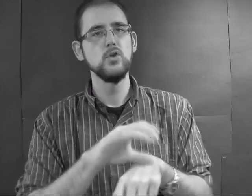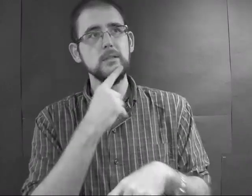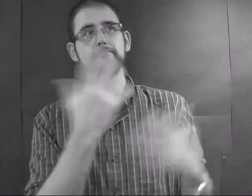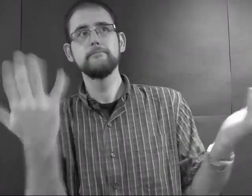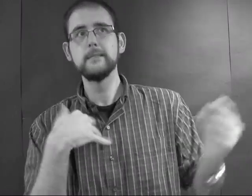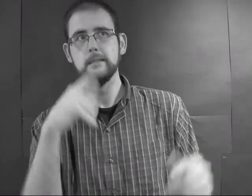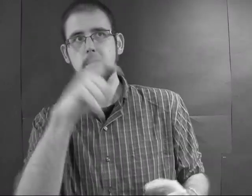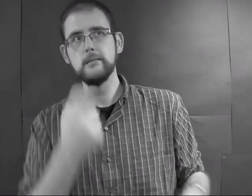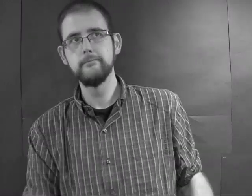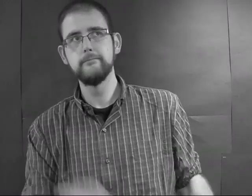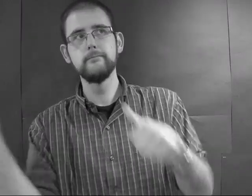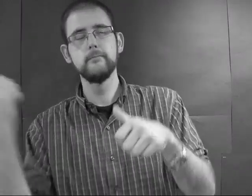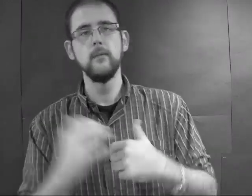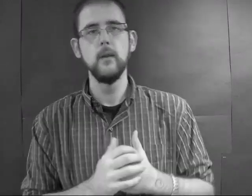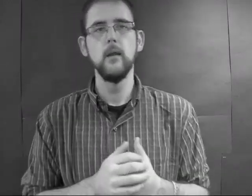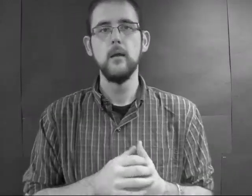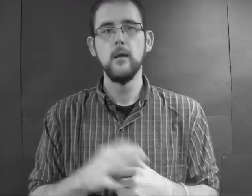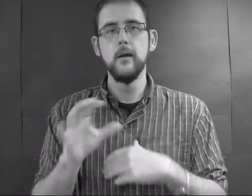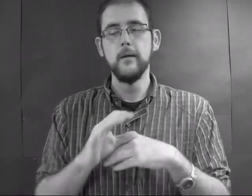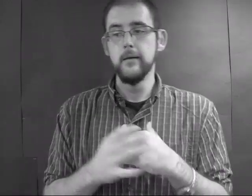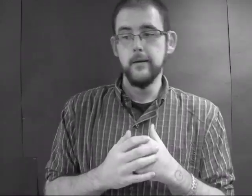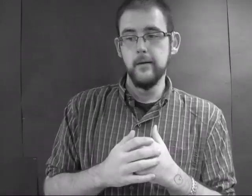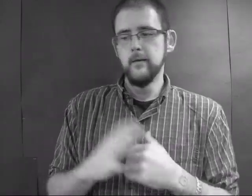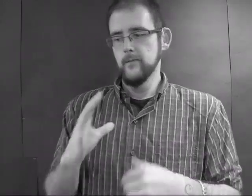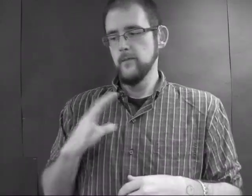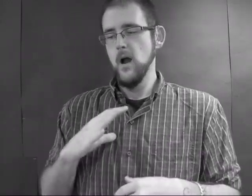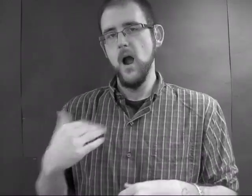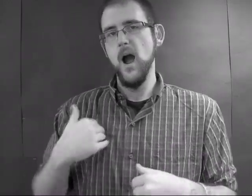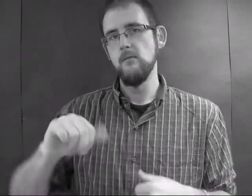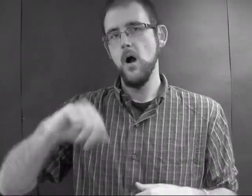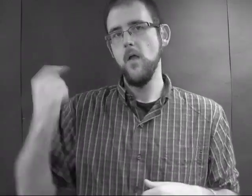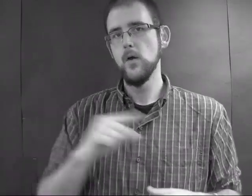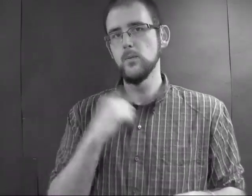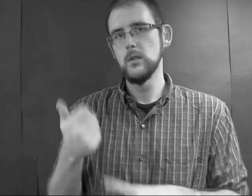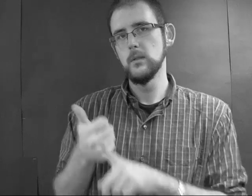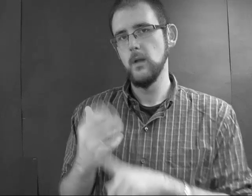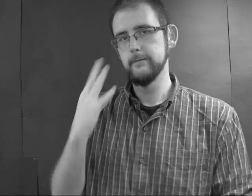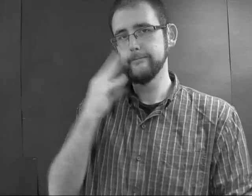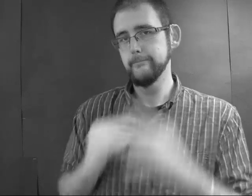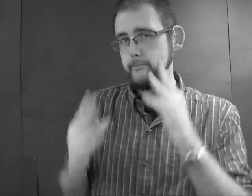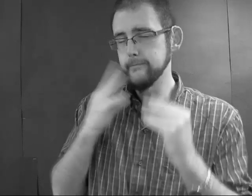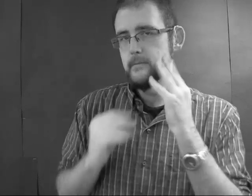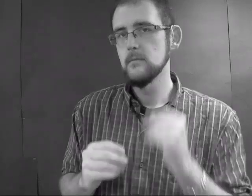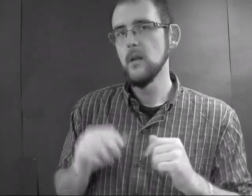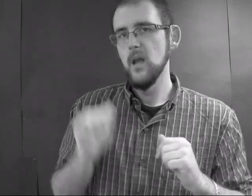exorcism, and the Church sends another, more experienced, priest